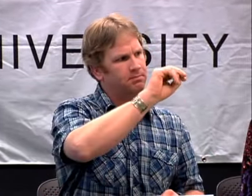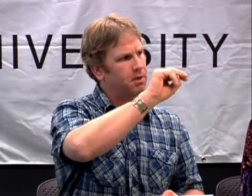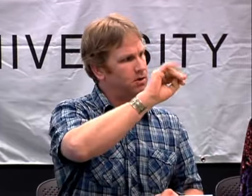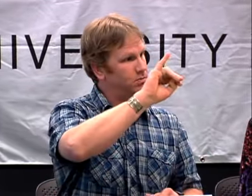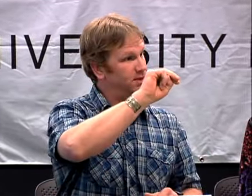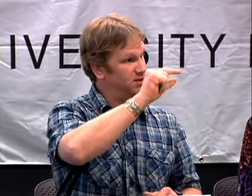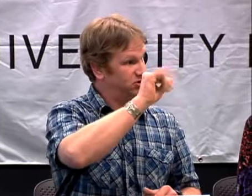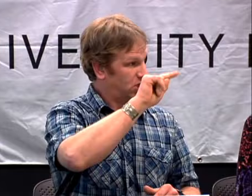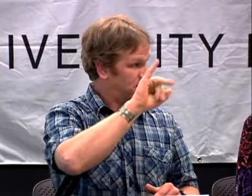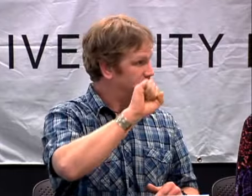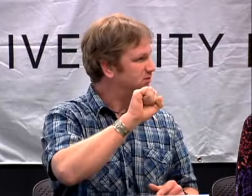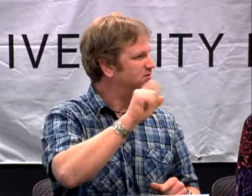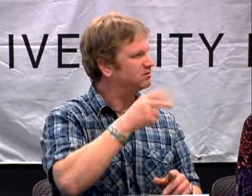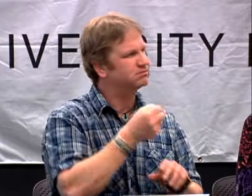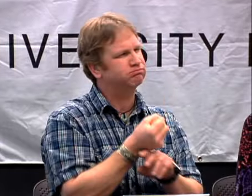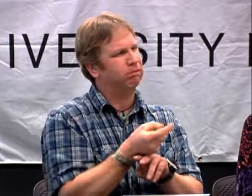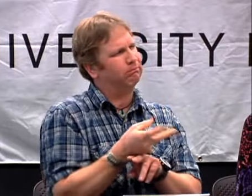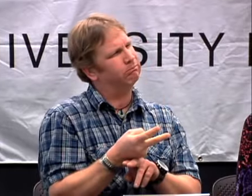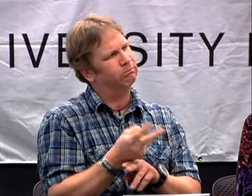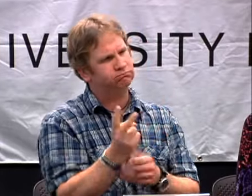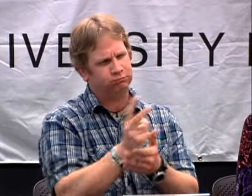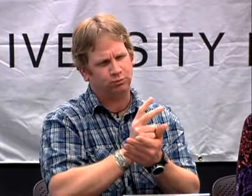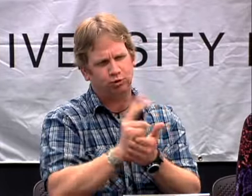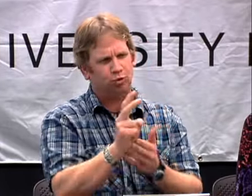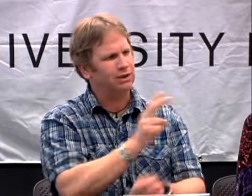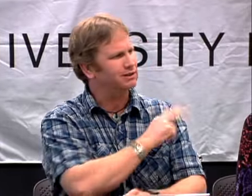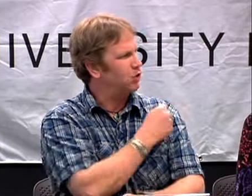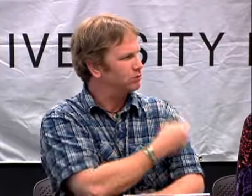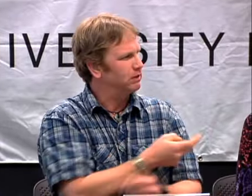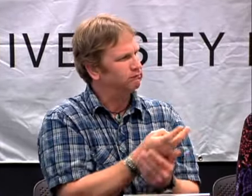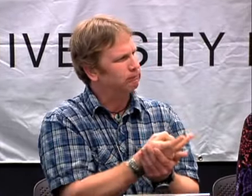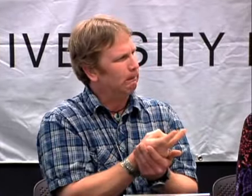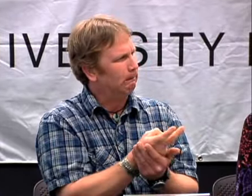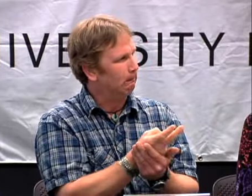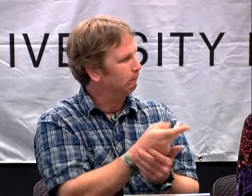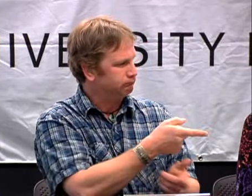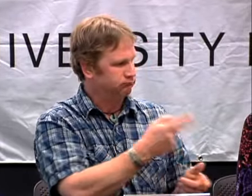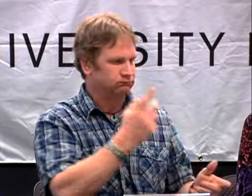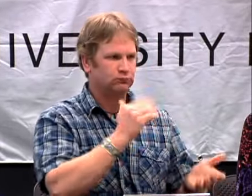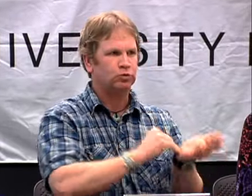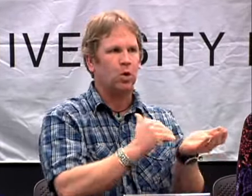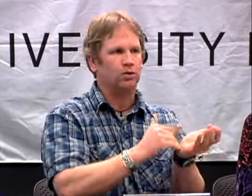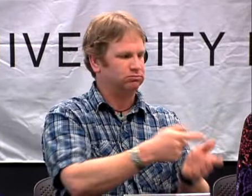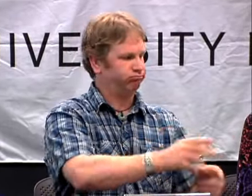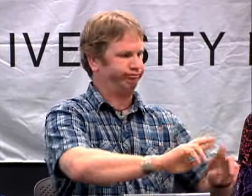AND I HAD SPINAL MENINGITIS. I WAS IN THE HOSPITAL FOR TWO WEEKS